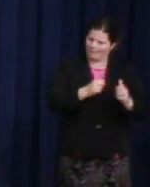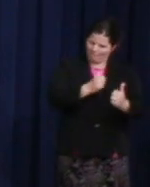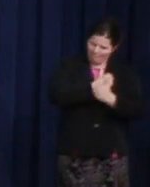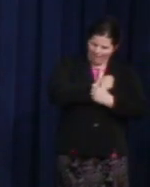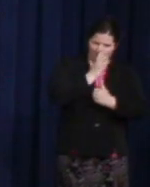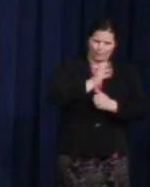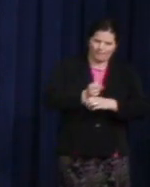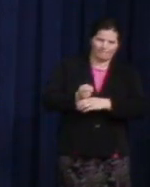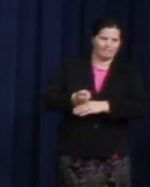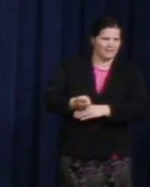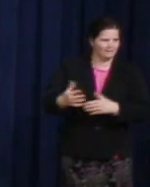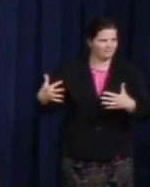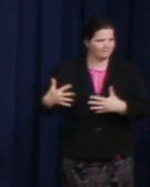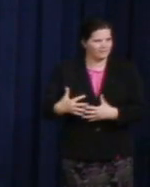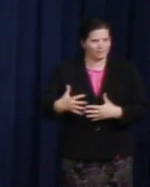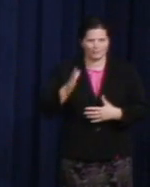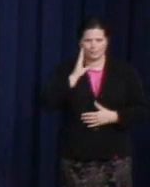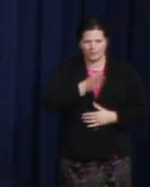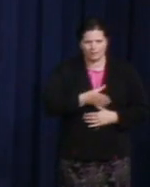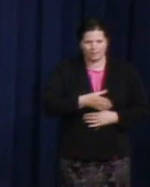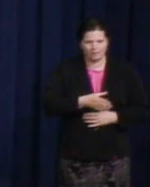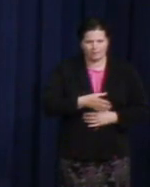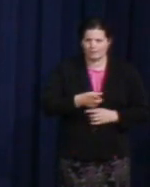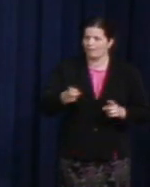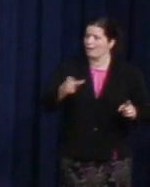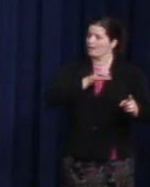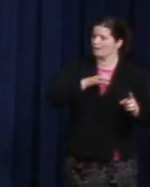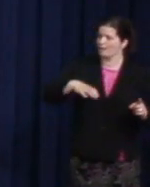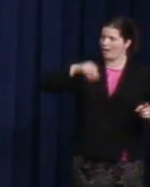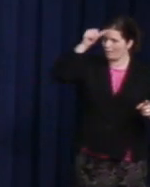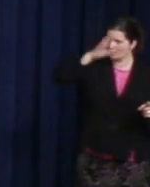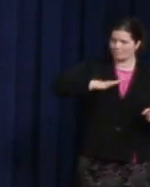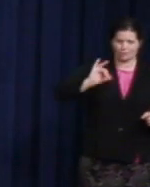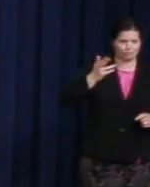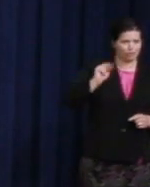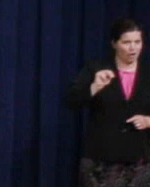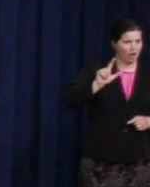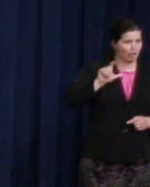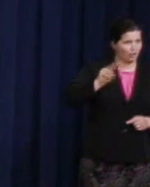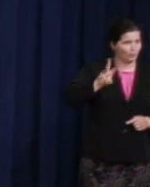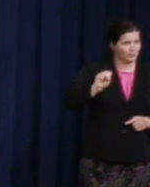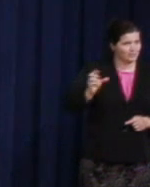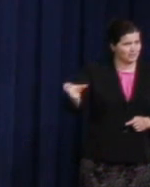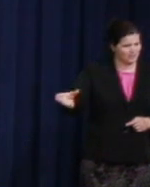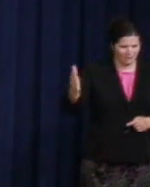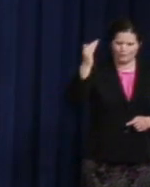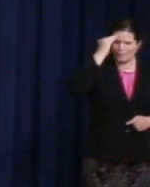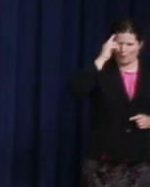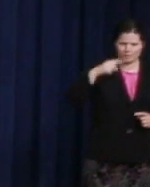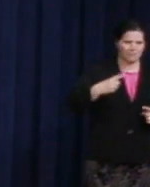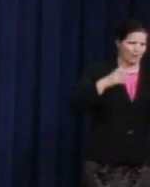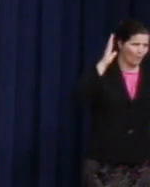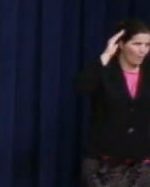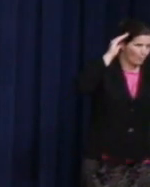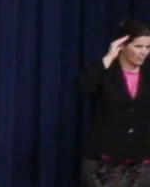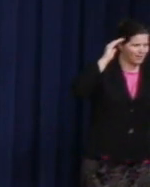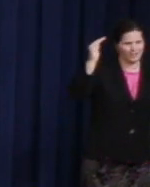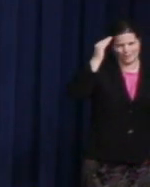Congressman John Lewis knows something about hope, and he knows something about change. He did not imagine an America where Black people